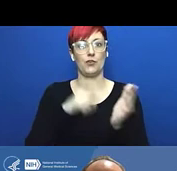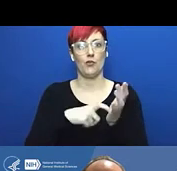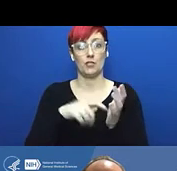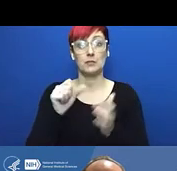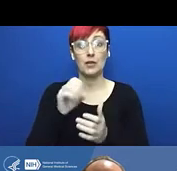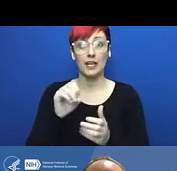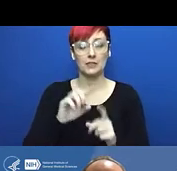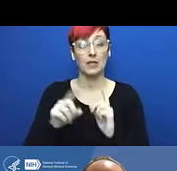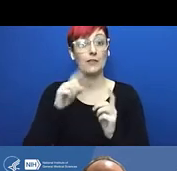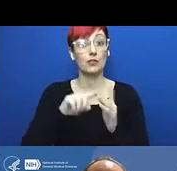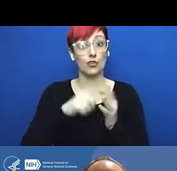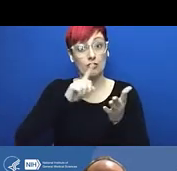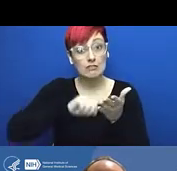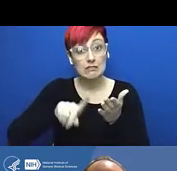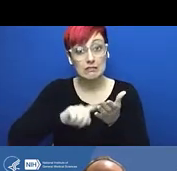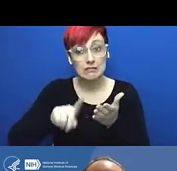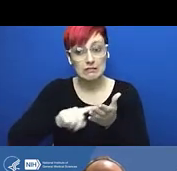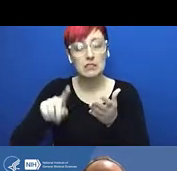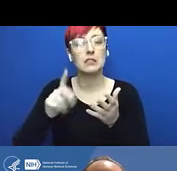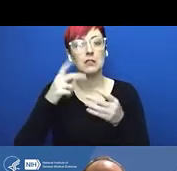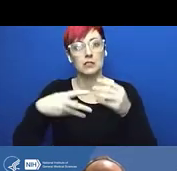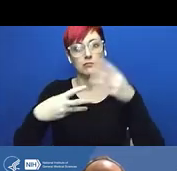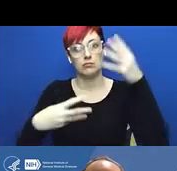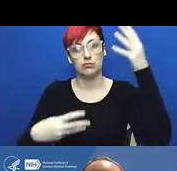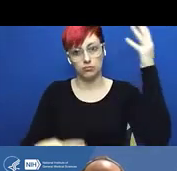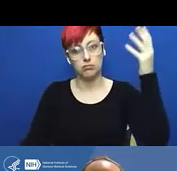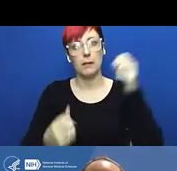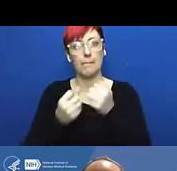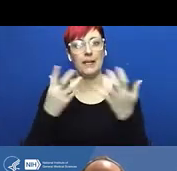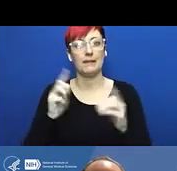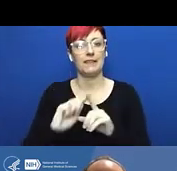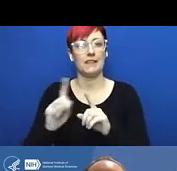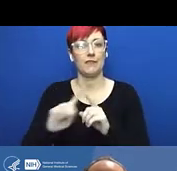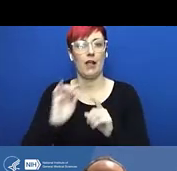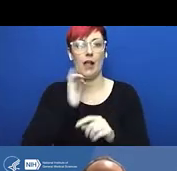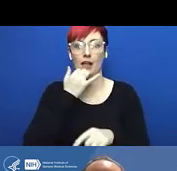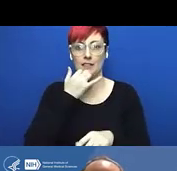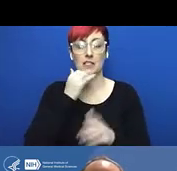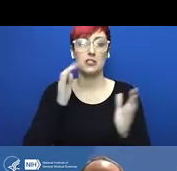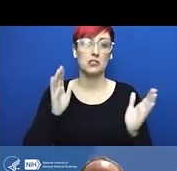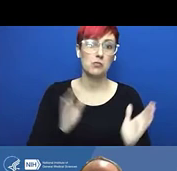And because the tank was used fairly frequently, the pressure was vented just by using the tank,